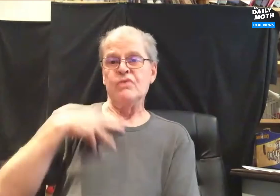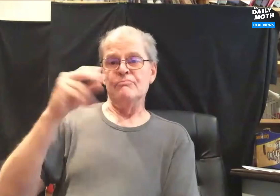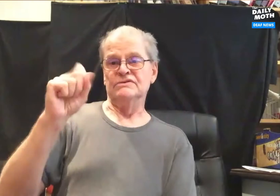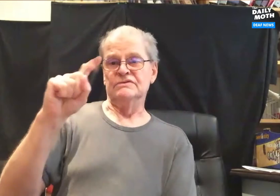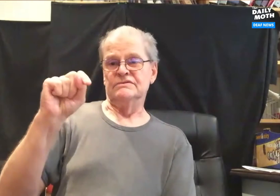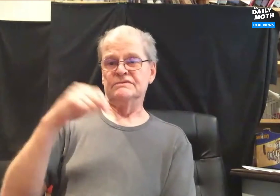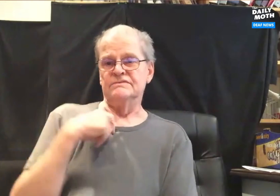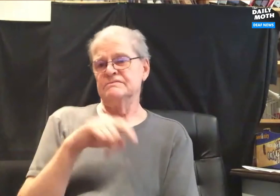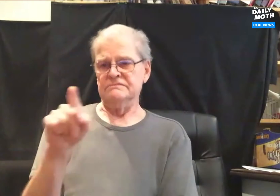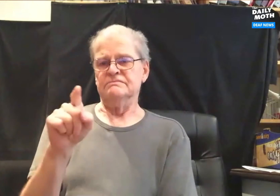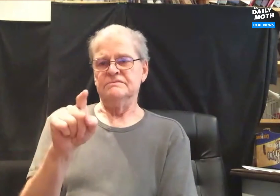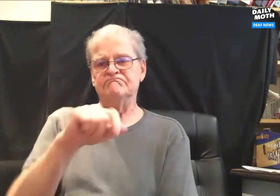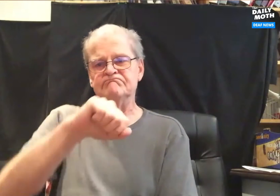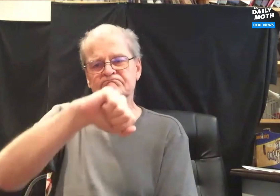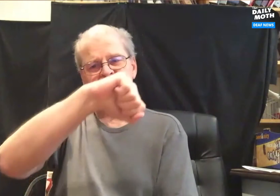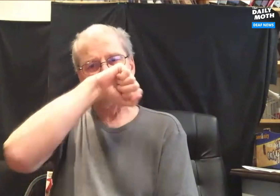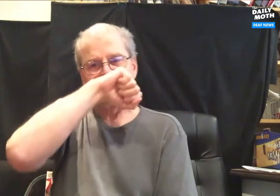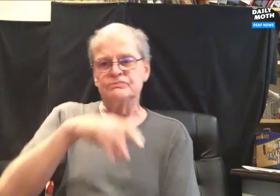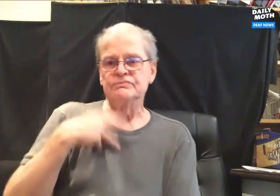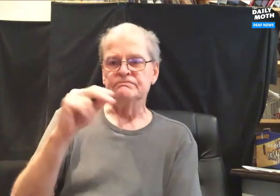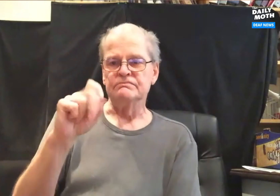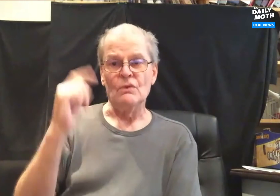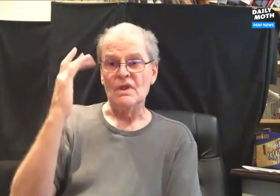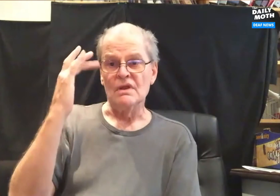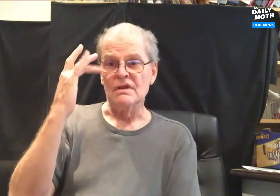When it comes to The Washington Post, the reason I really love that place,